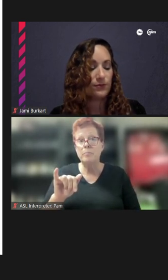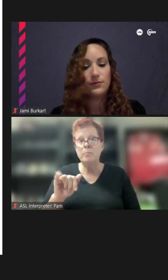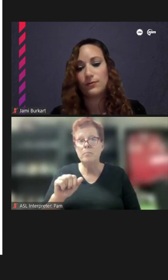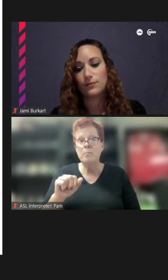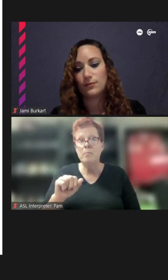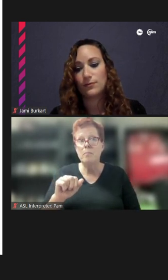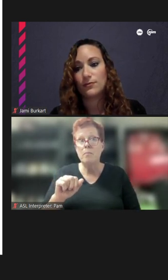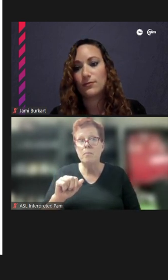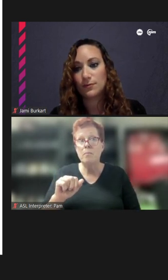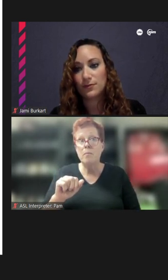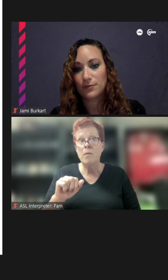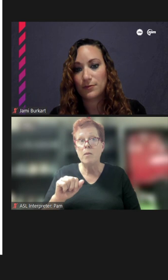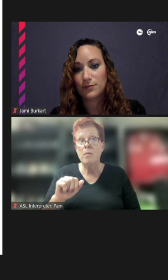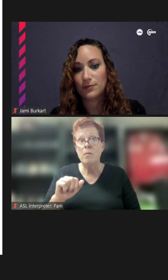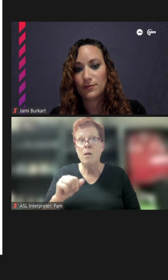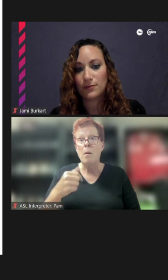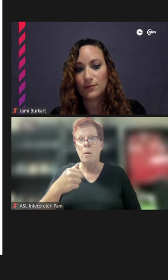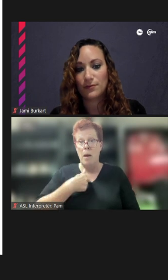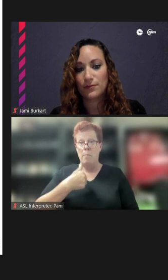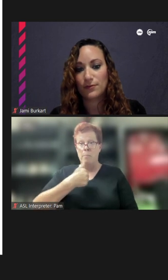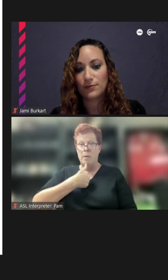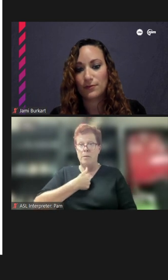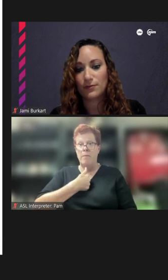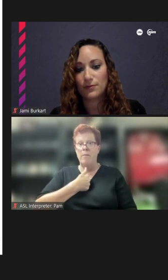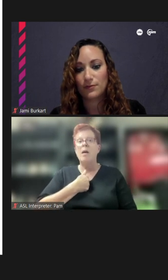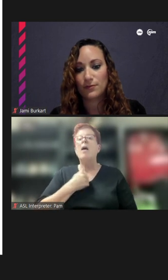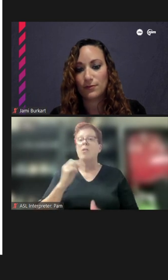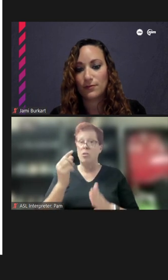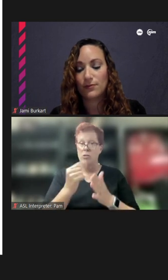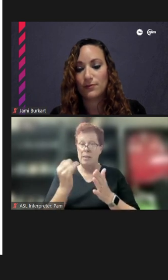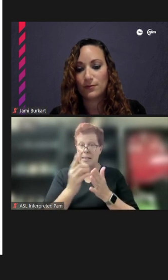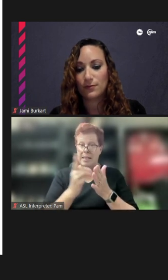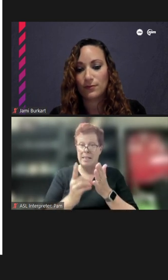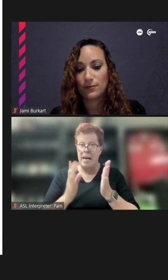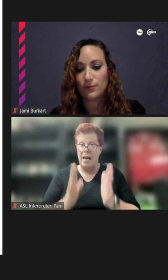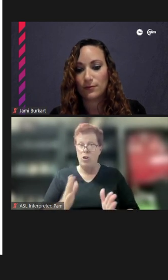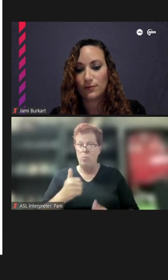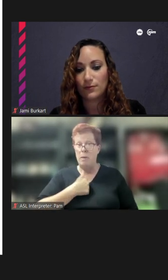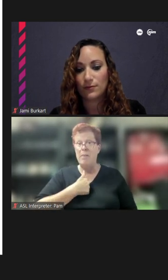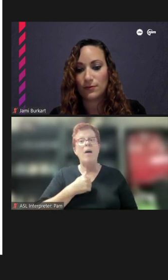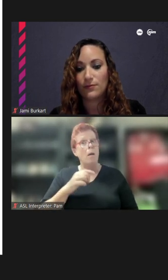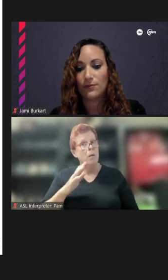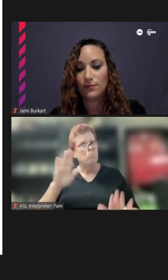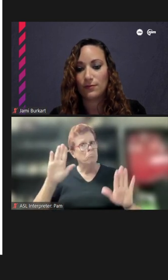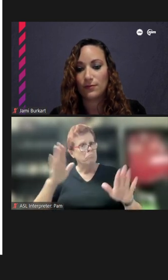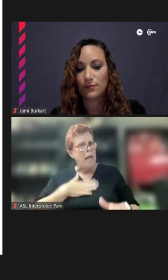but I myself am a graphic designer who would be more than willing to lend a hand if that's possible,